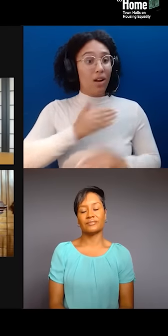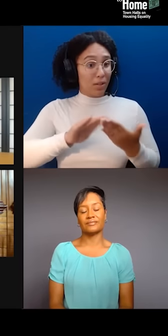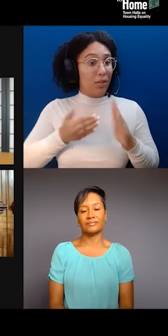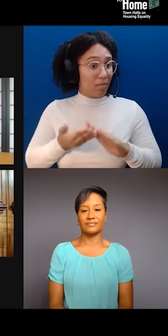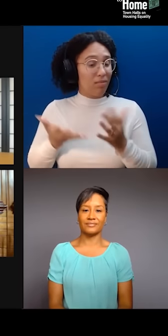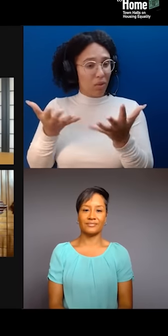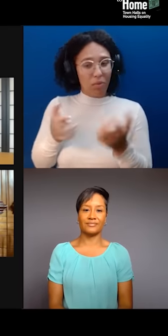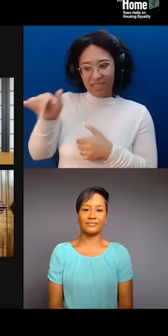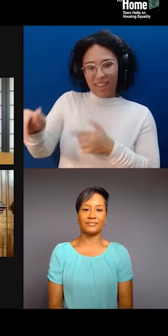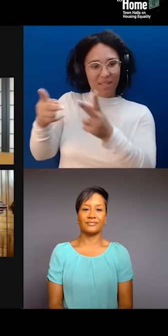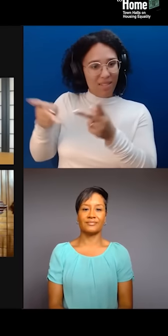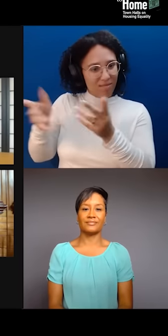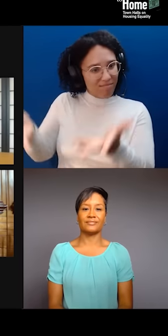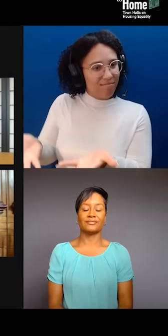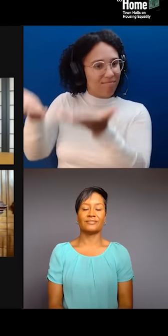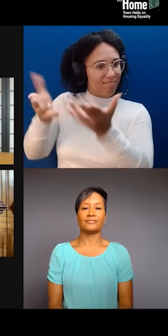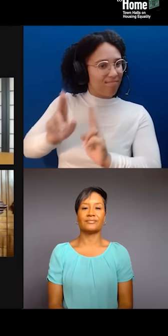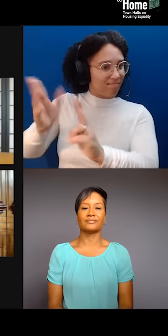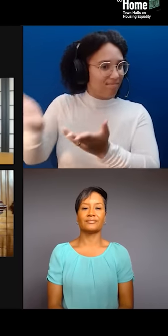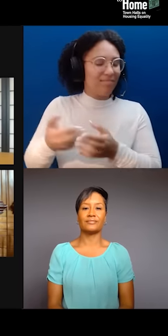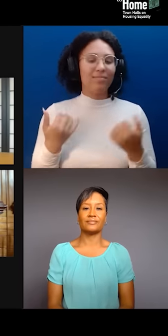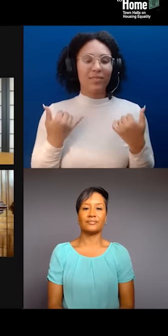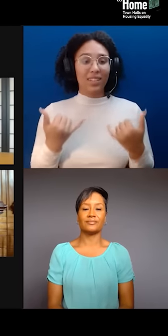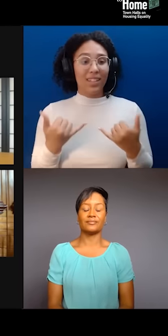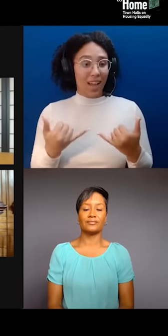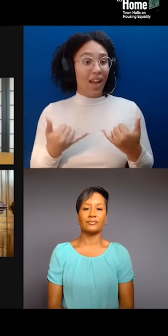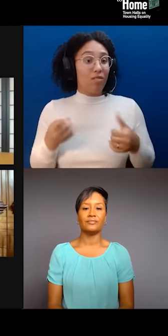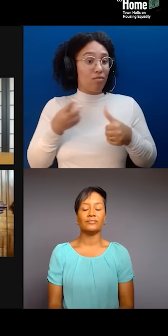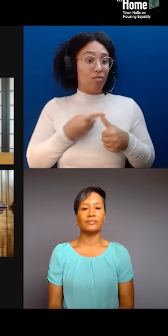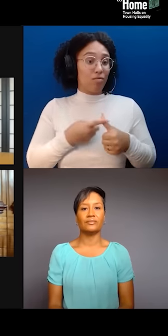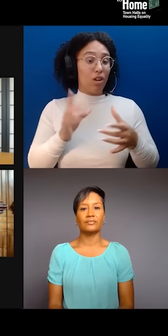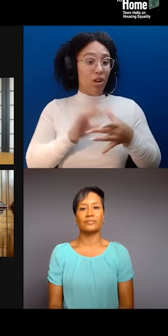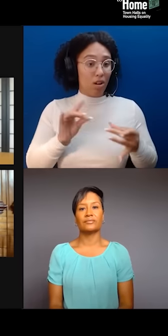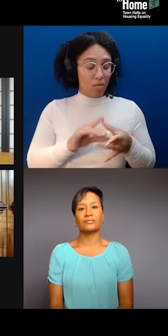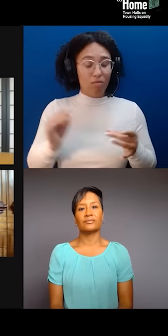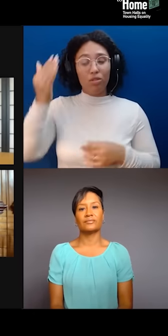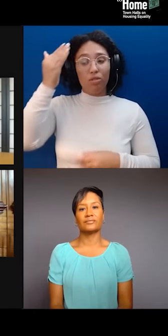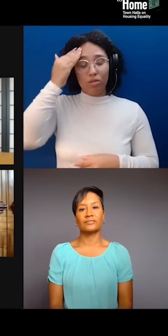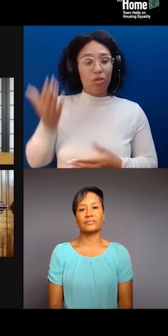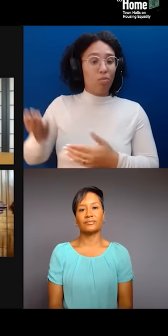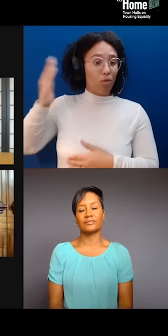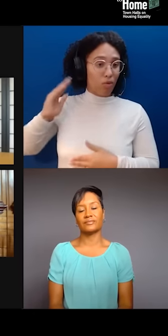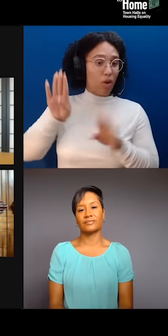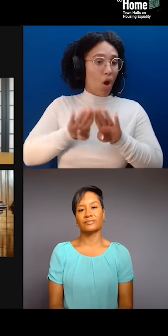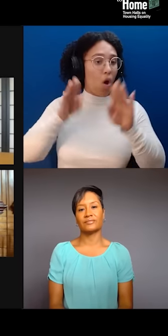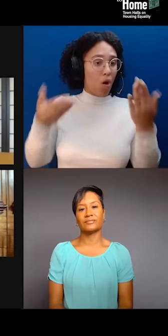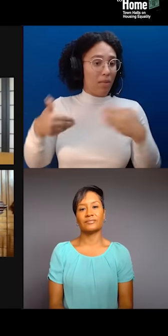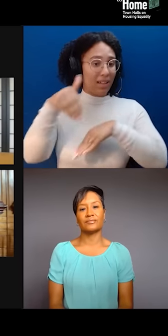Here's what I'd like to say at the top. We know from our opening night panel in this series on housing and economic justice,